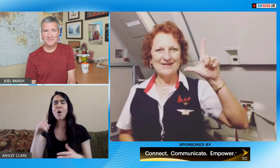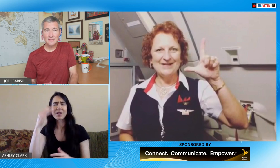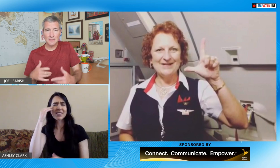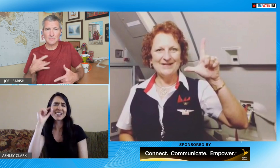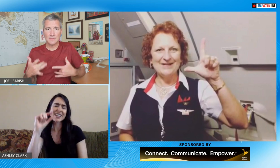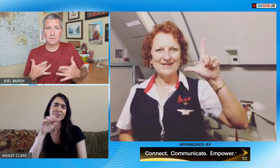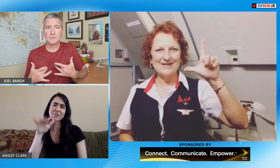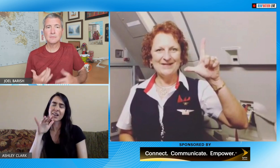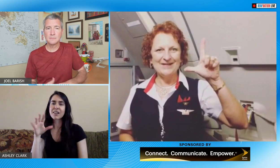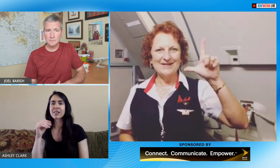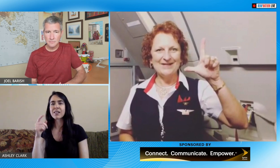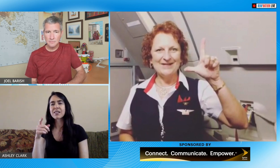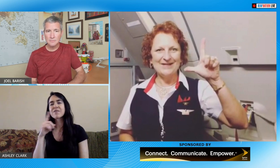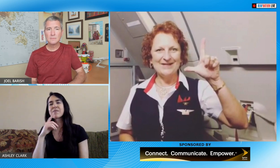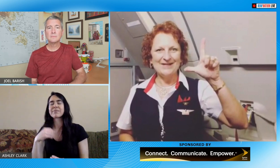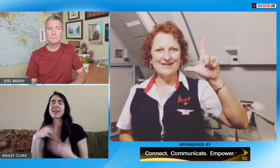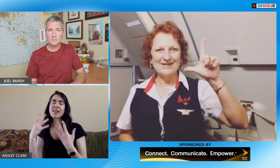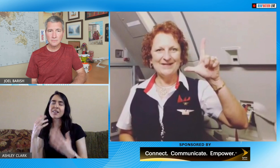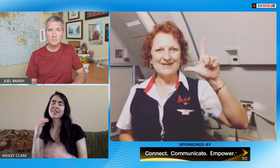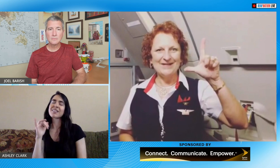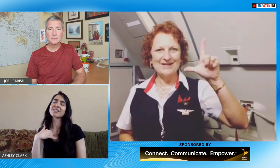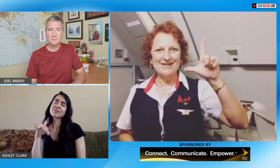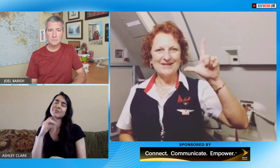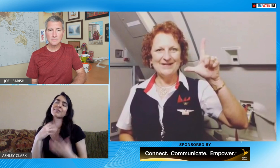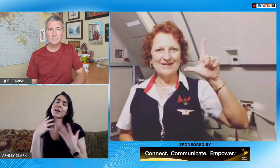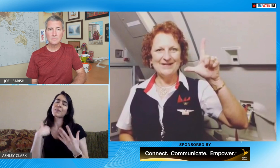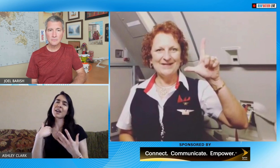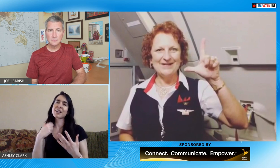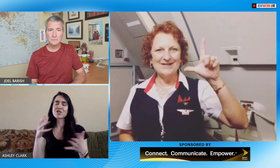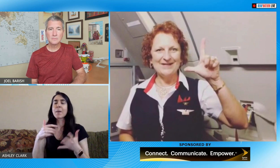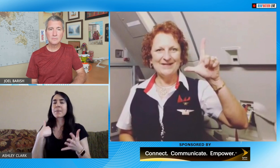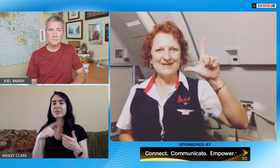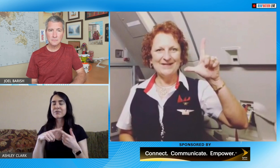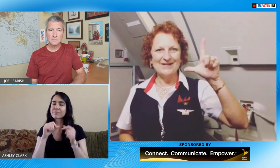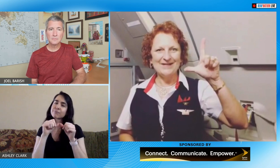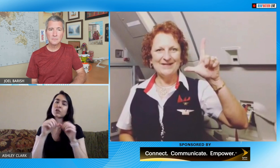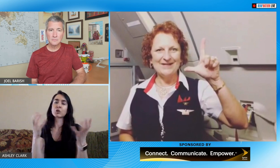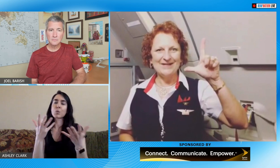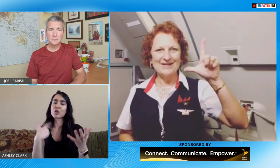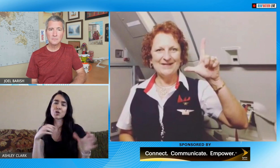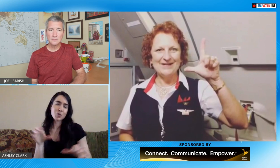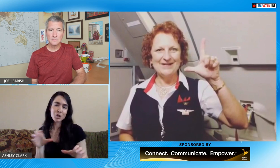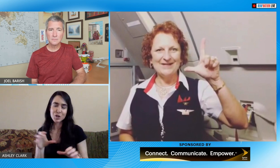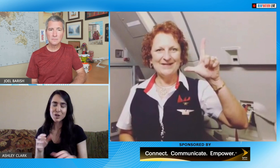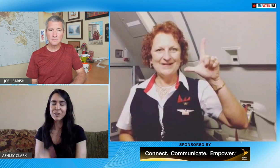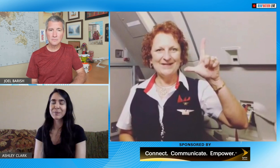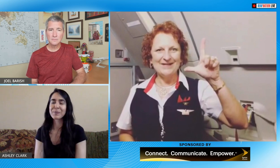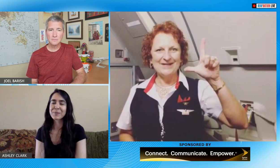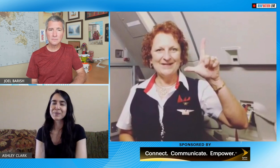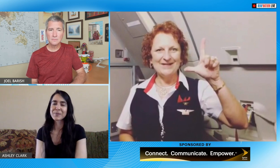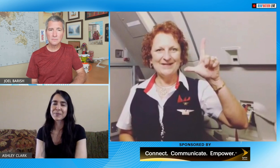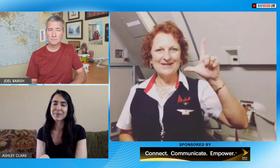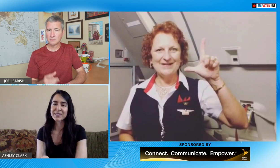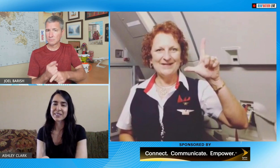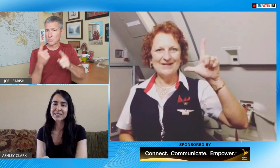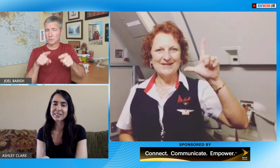of and they're happy to know you know a little bit of sign language and they say you know I ran into a deaf person it was really nice that I knew how to